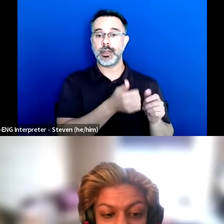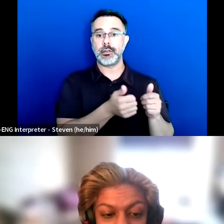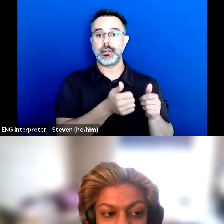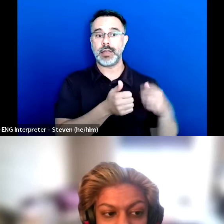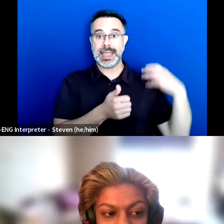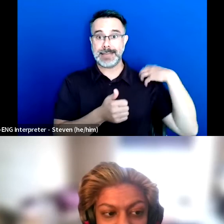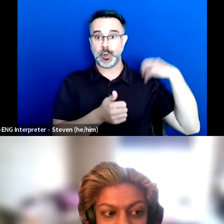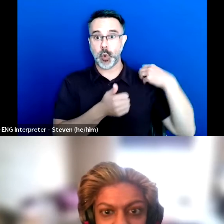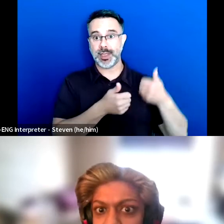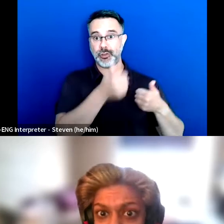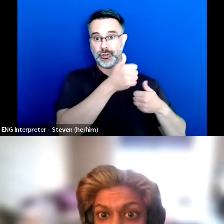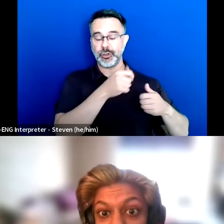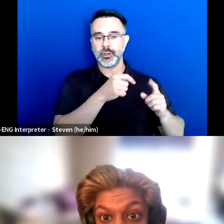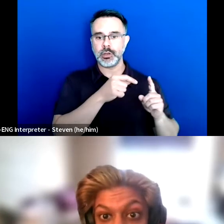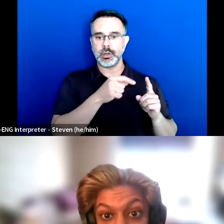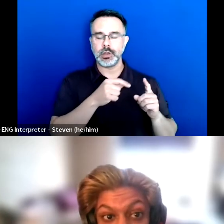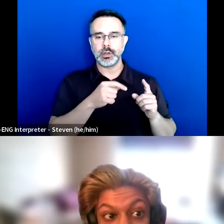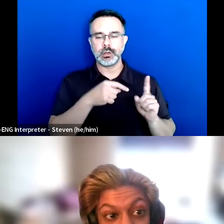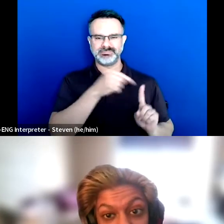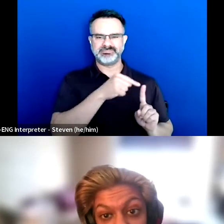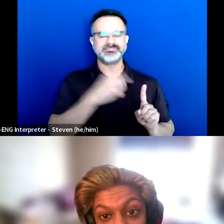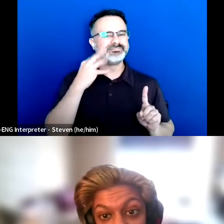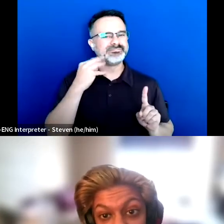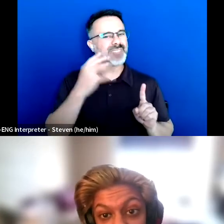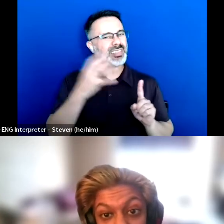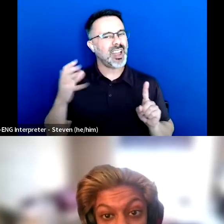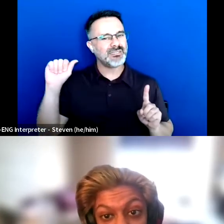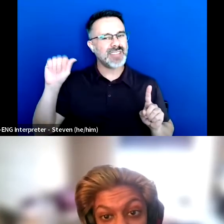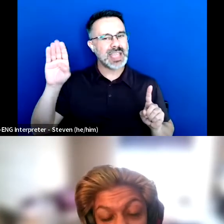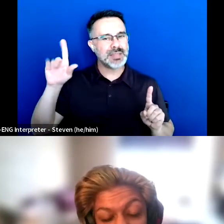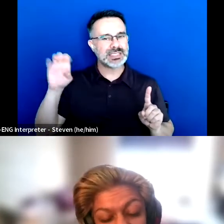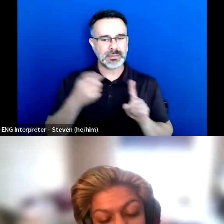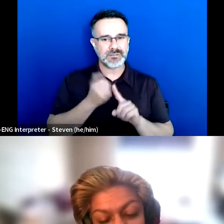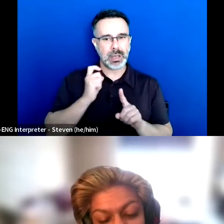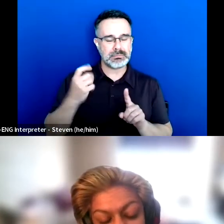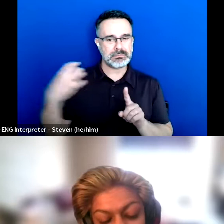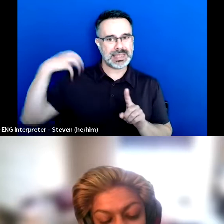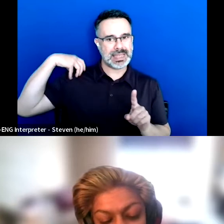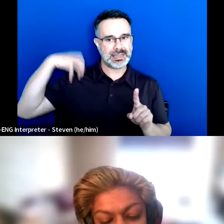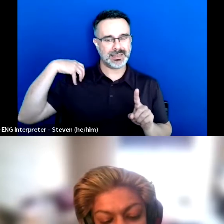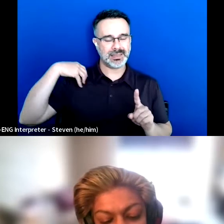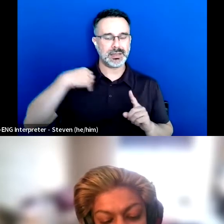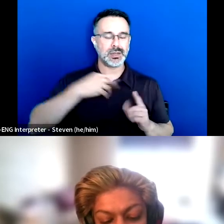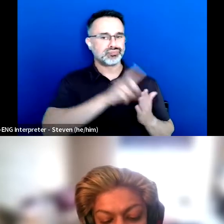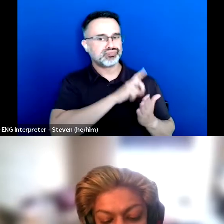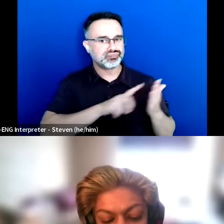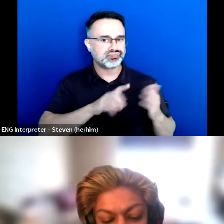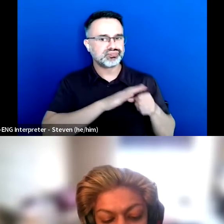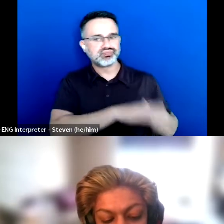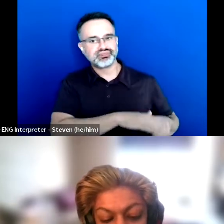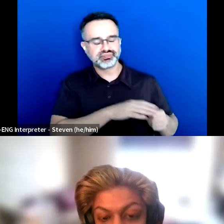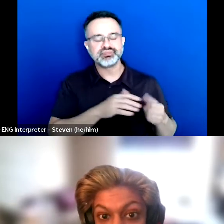they were experiencing a lot of ableism from within their employer and they were trying